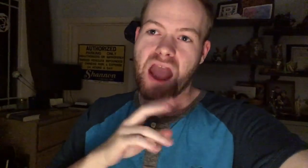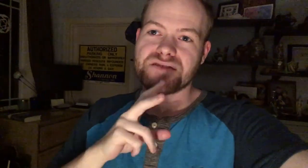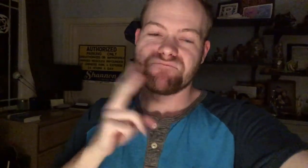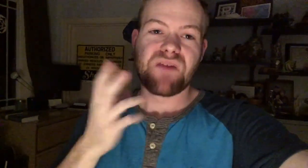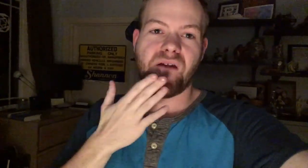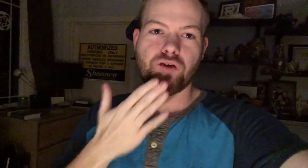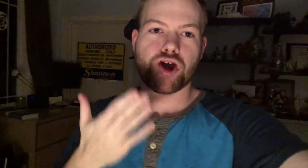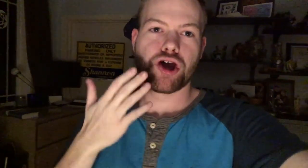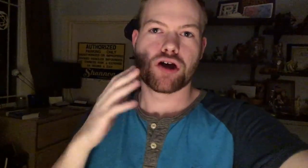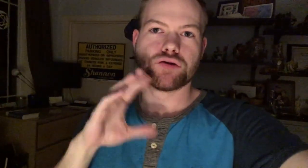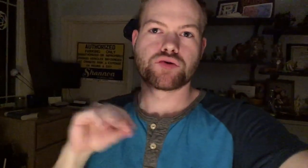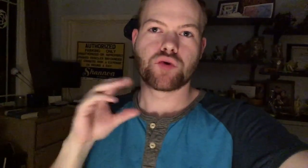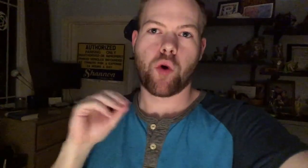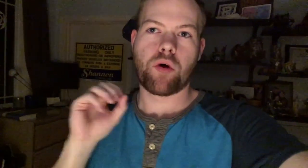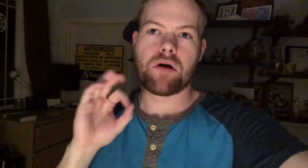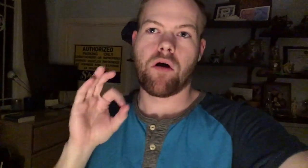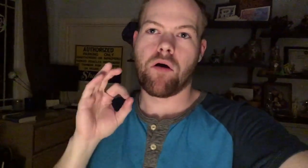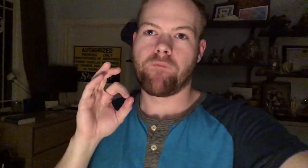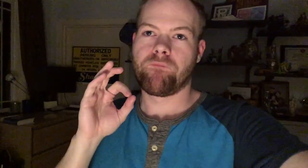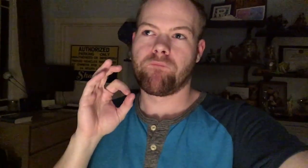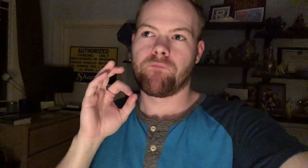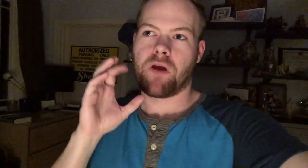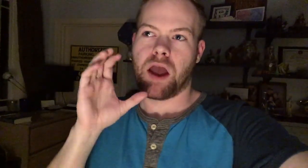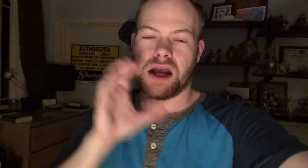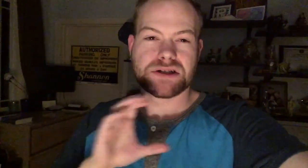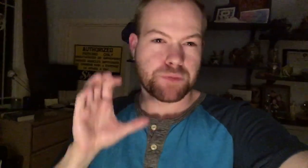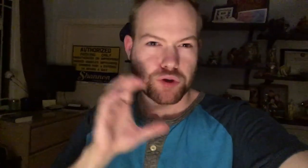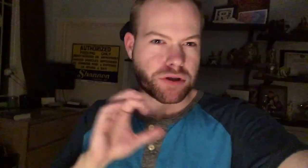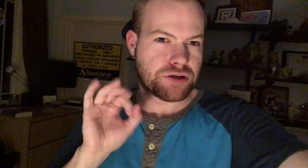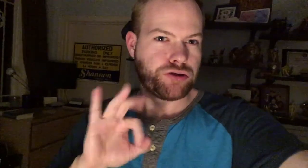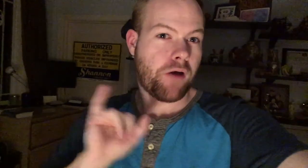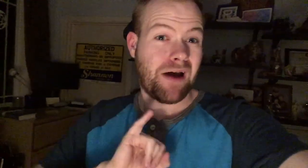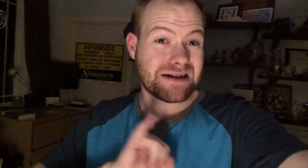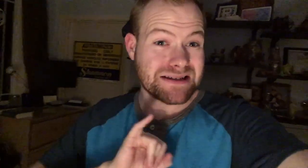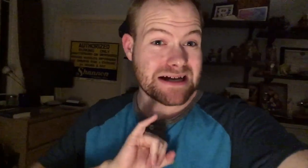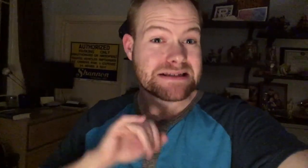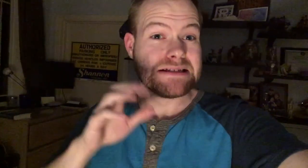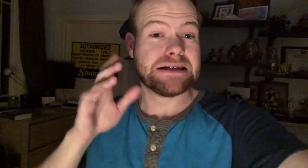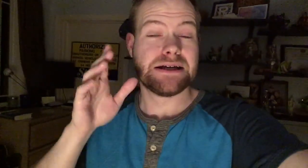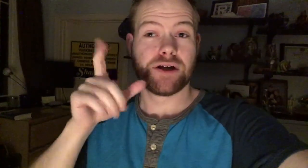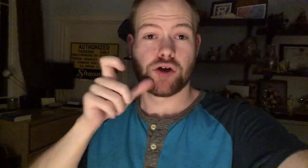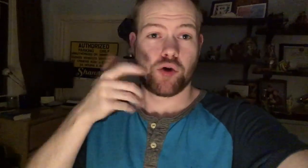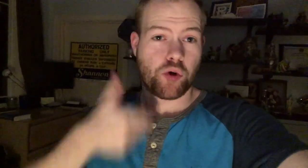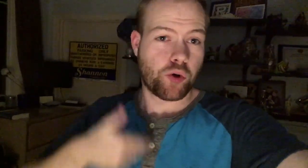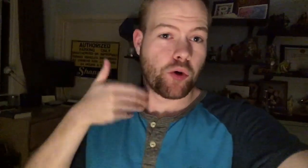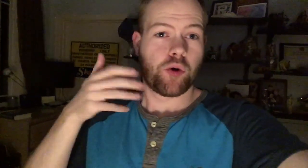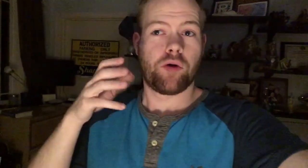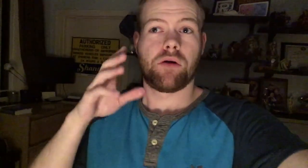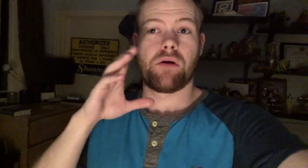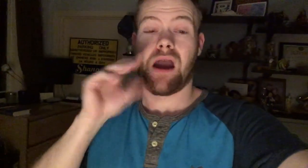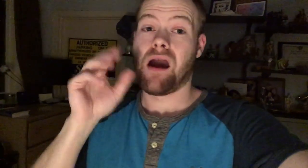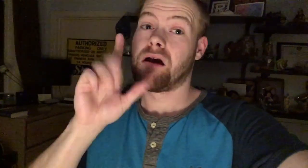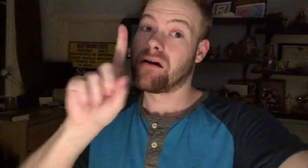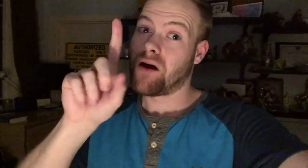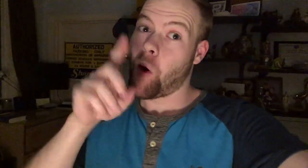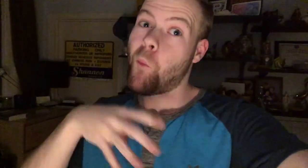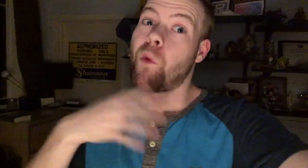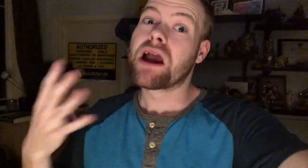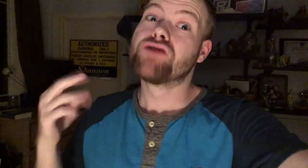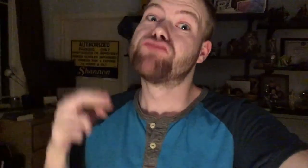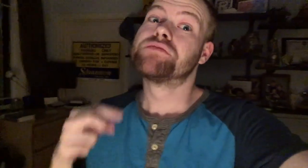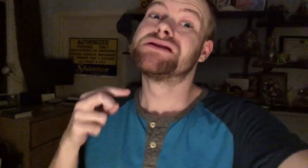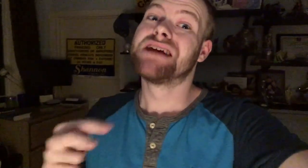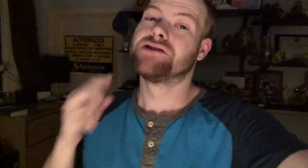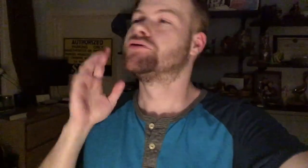It's a very good story of exploration of identity, who you are, and queer representation.